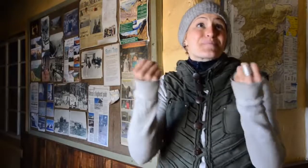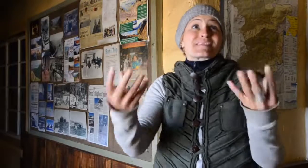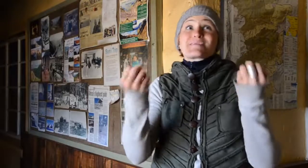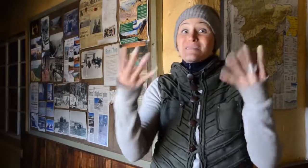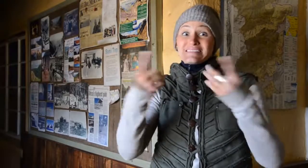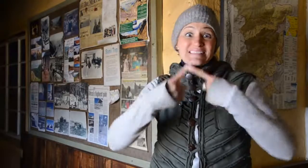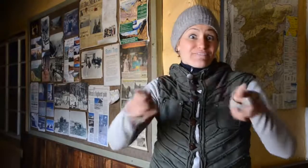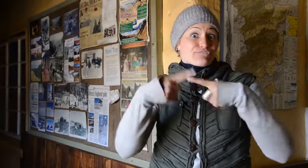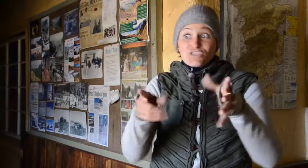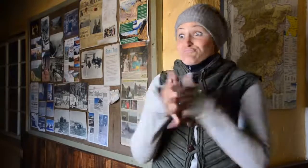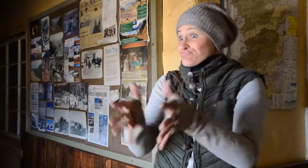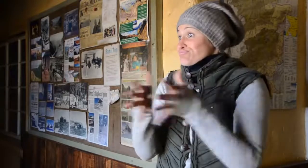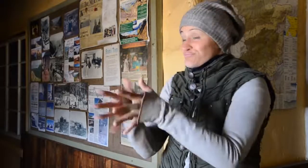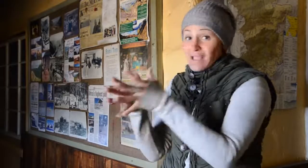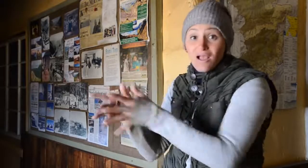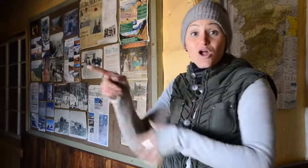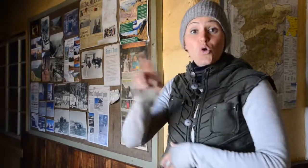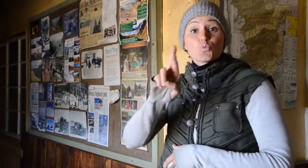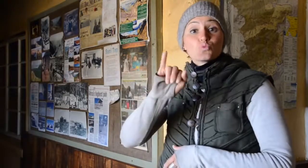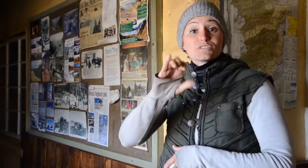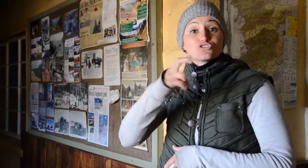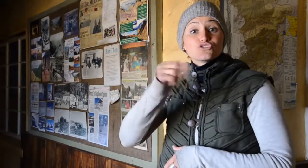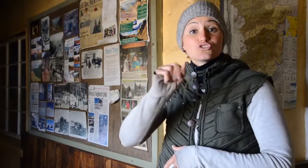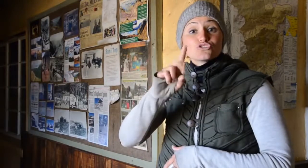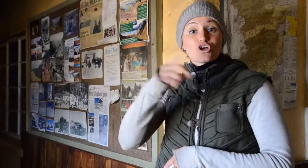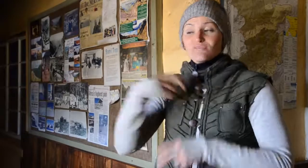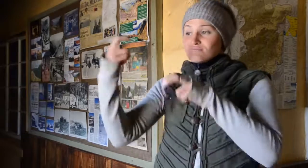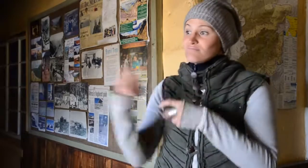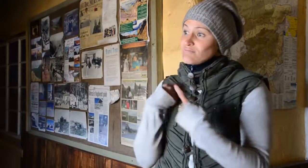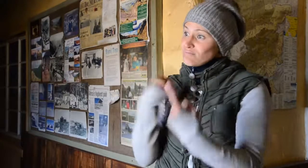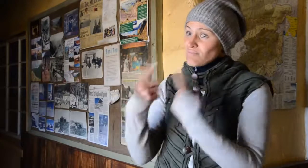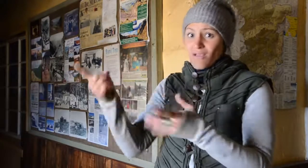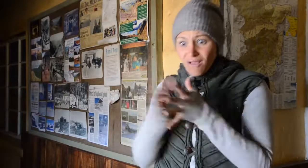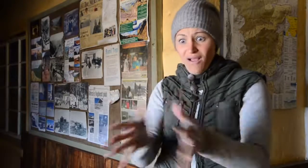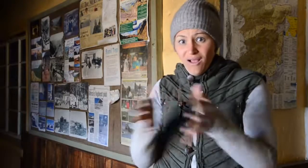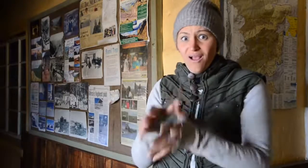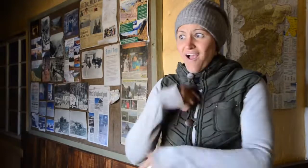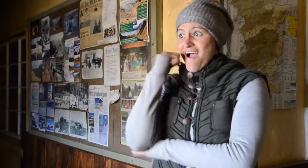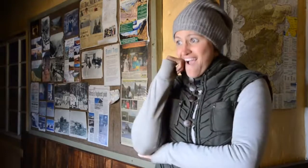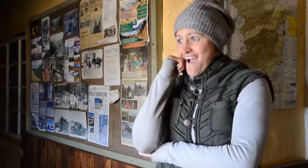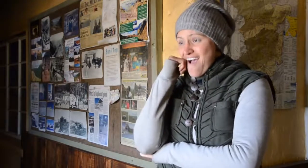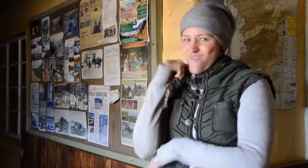Oh my, there are so many different stories about this place. Even Richard and I sat down and he